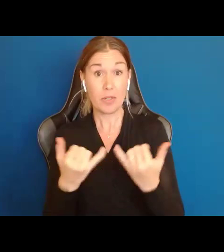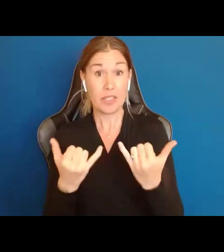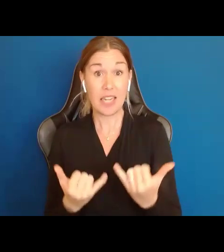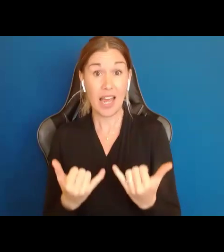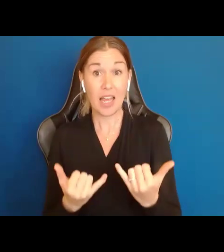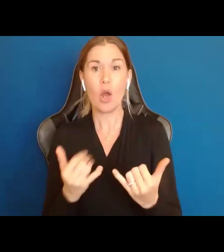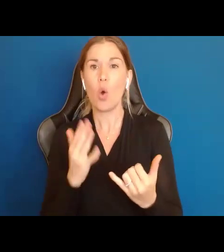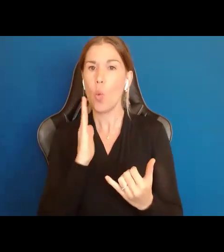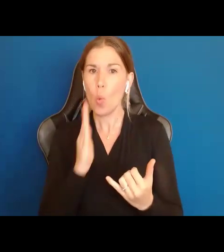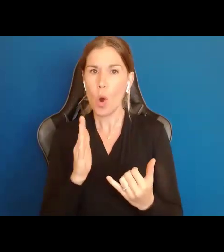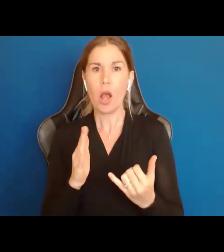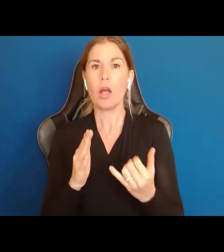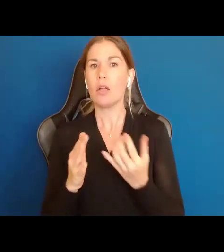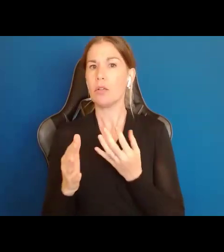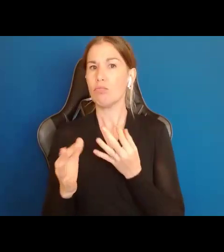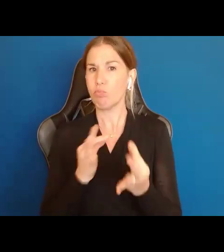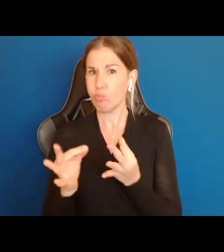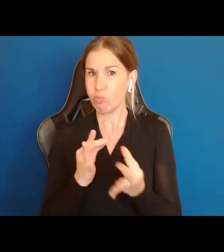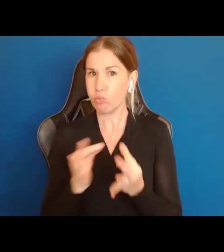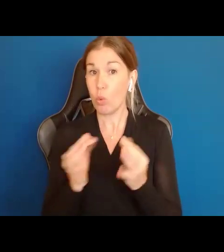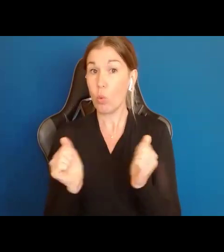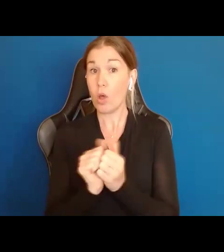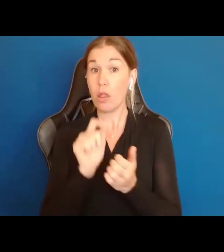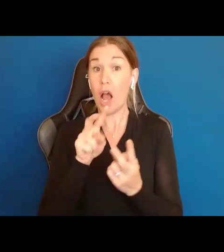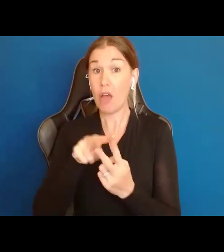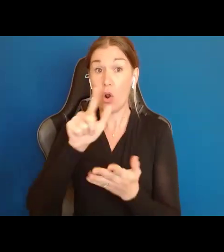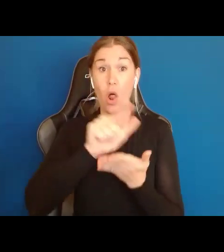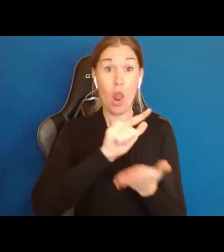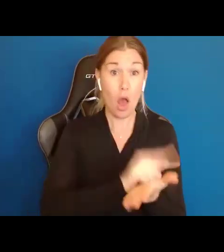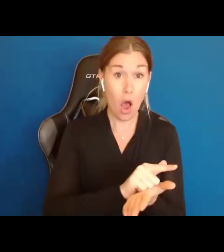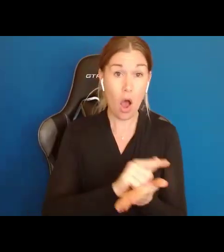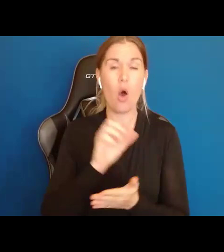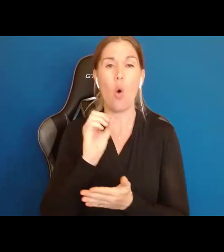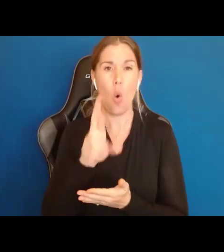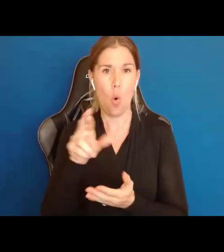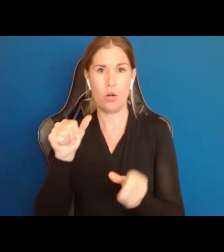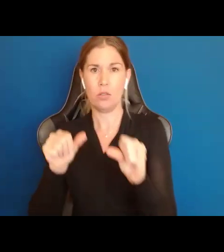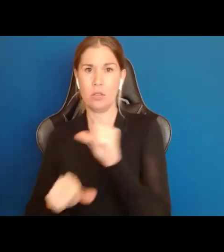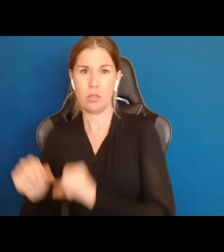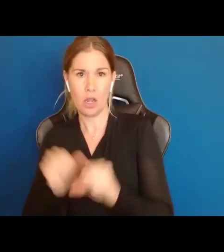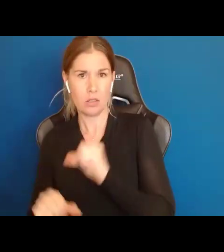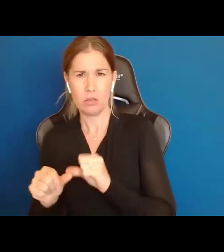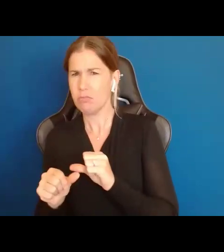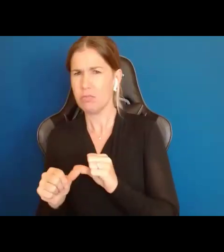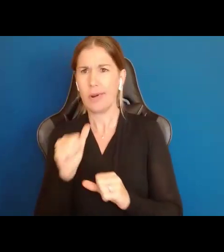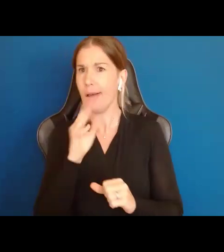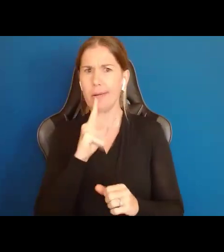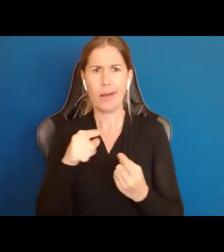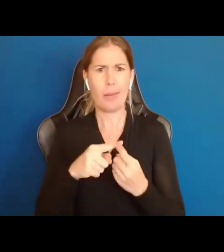by one or two things. Law or Science. We are not talking about aspirational goals or hippie trippy vapor wear today.